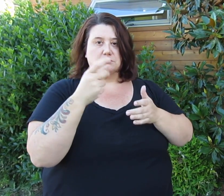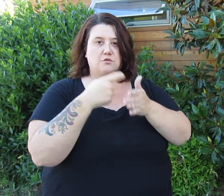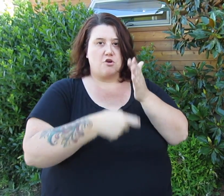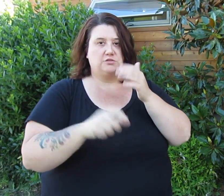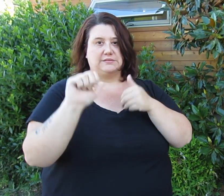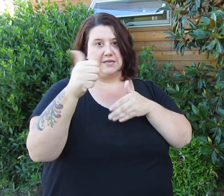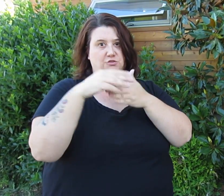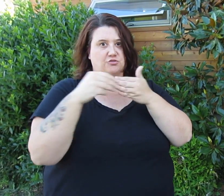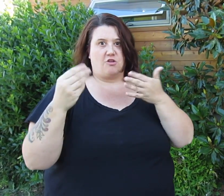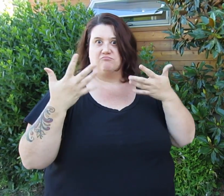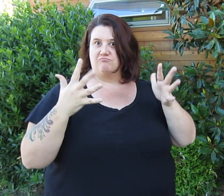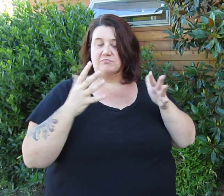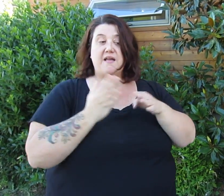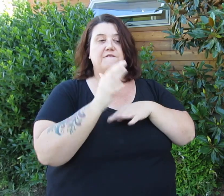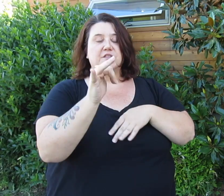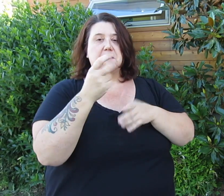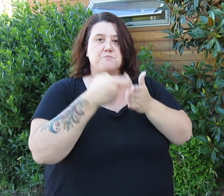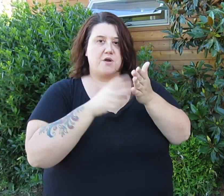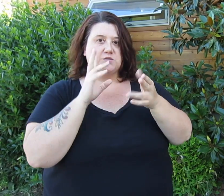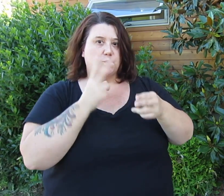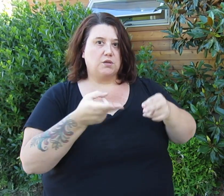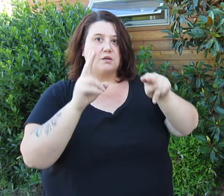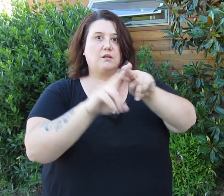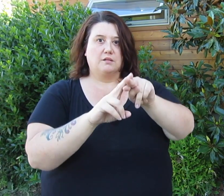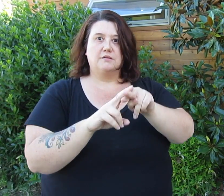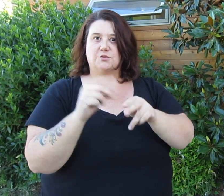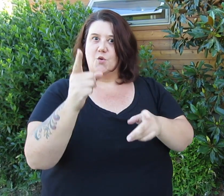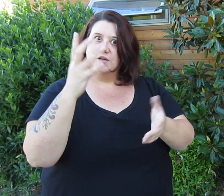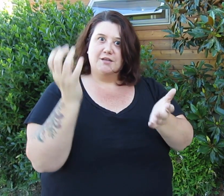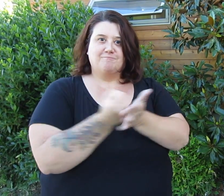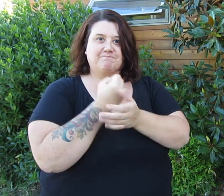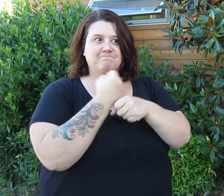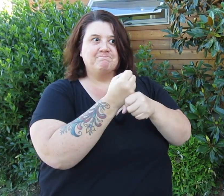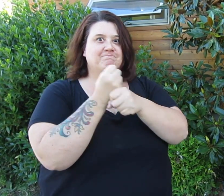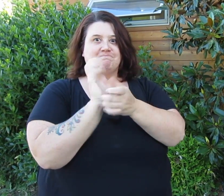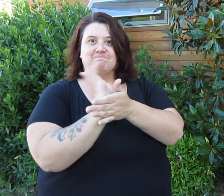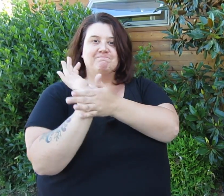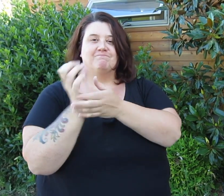The submission fee will be increased after July 31st. So take advantage of the early bird fee!